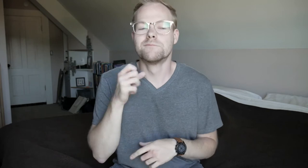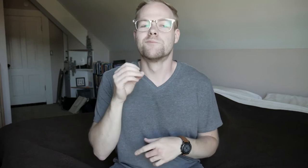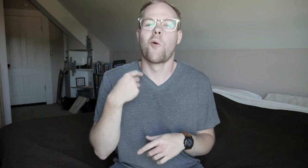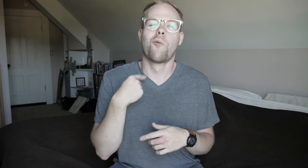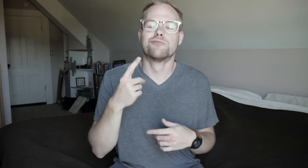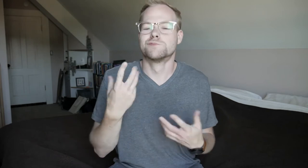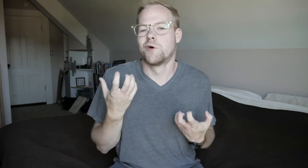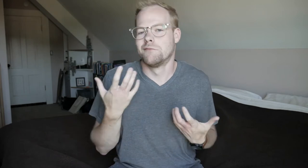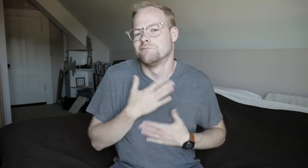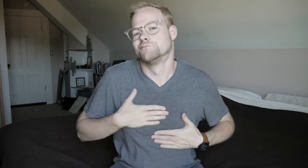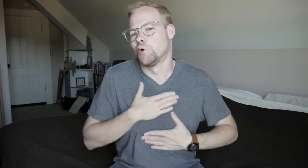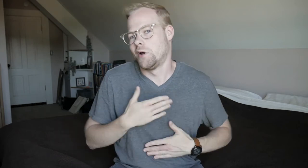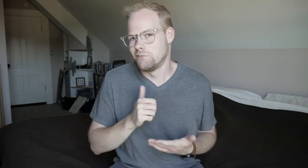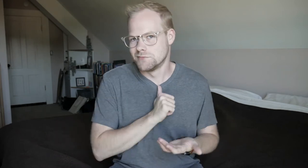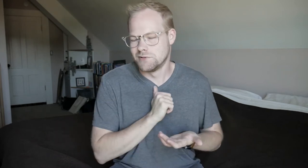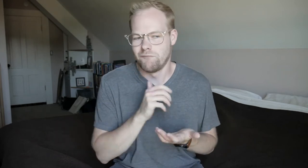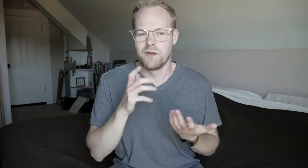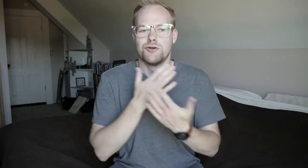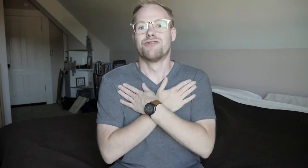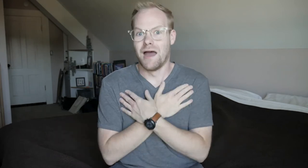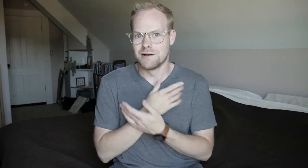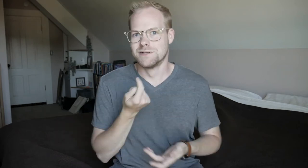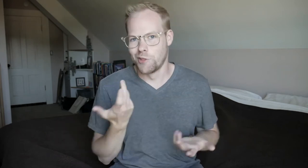So I just wanted to enjoy myself, relax a little bit.